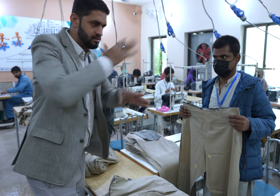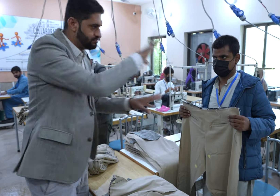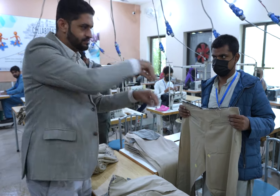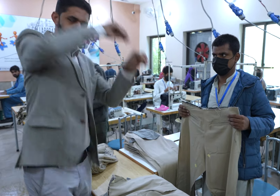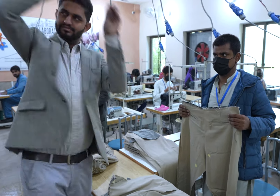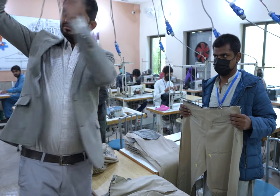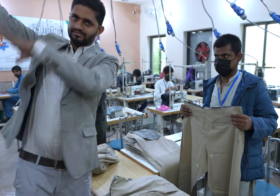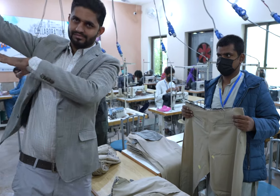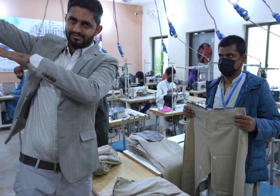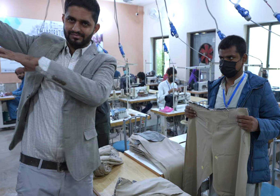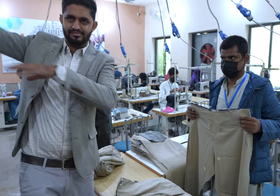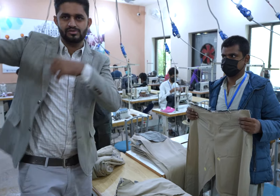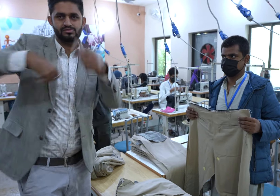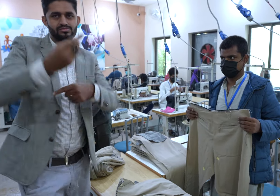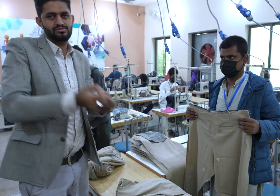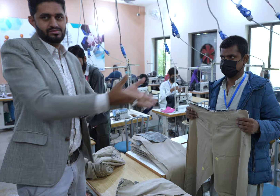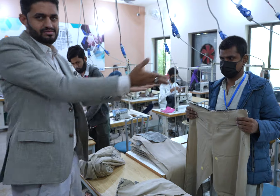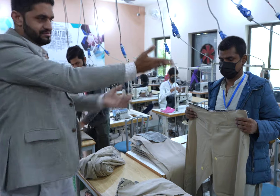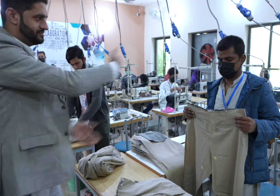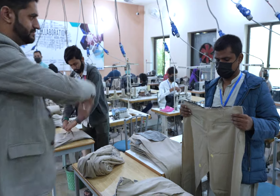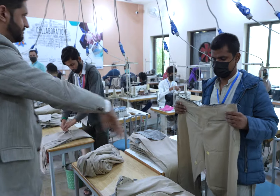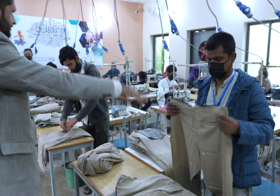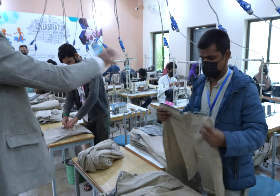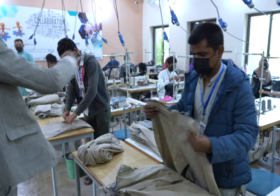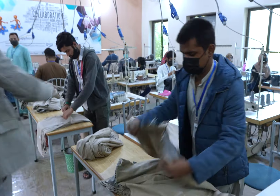before sending them off and working on something new.